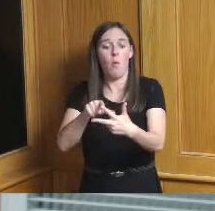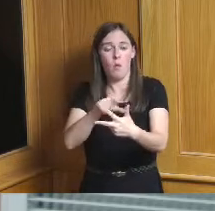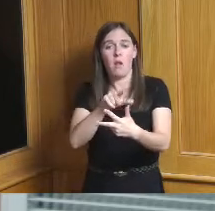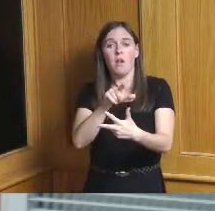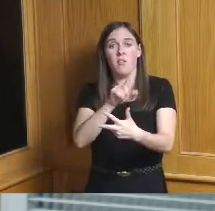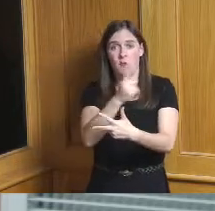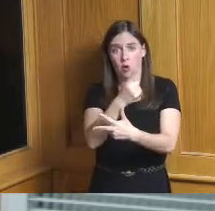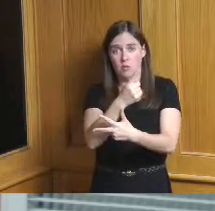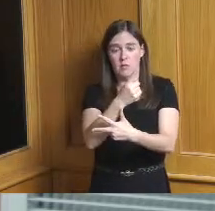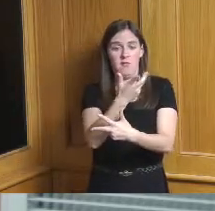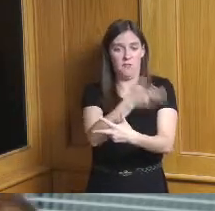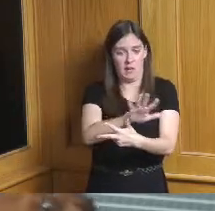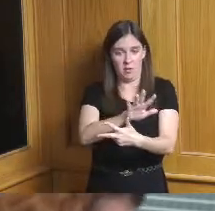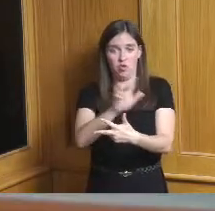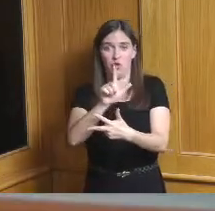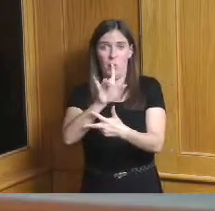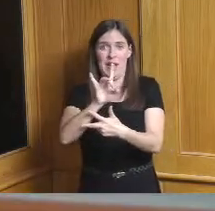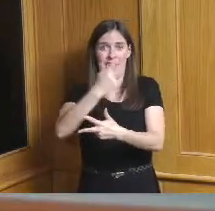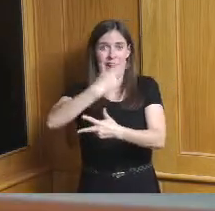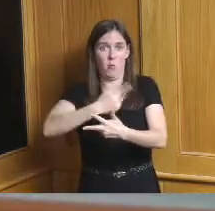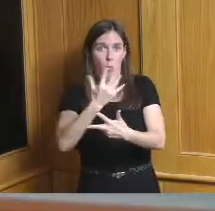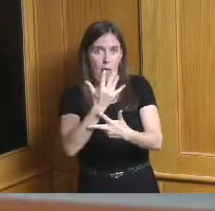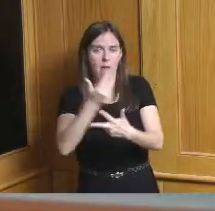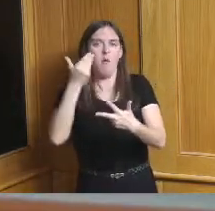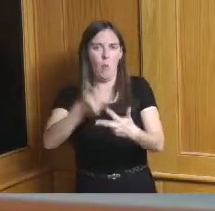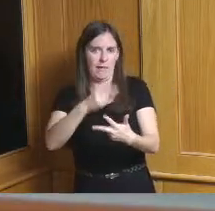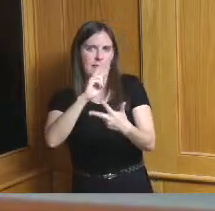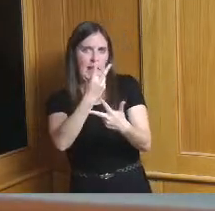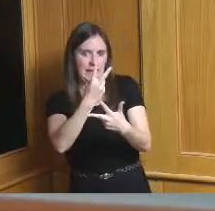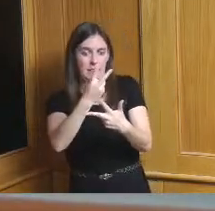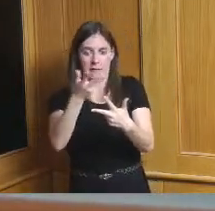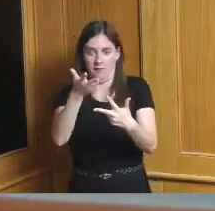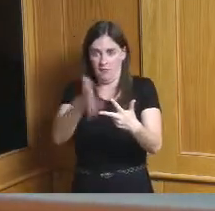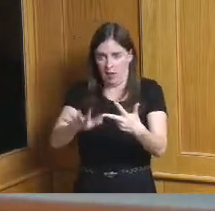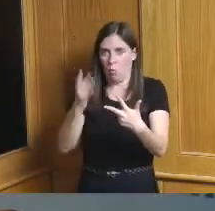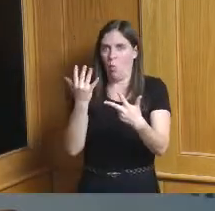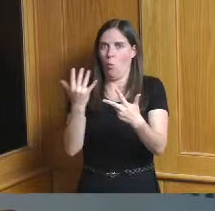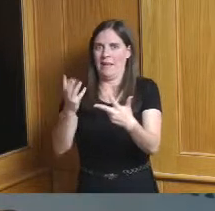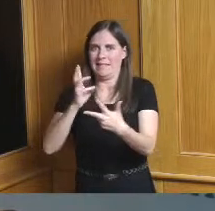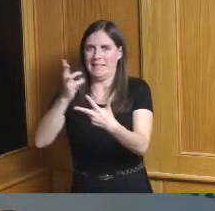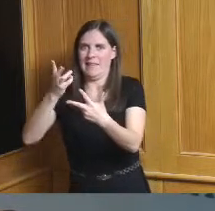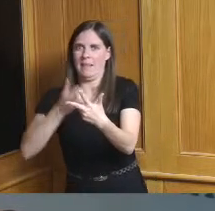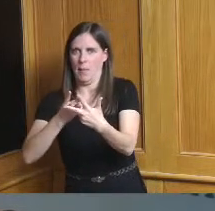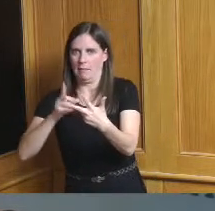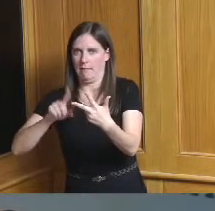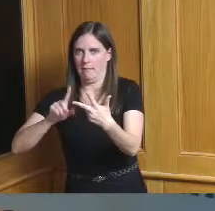thanks for asking that thank you thank you thank you so much absolutely okay we'll move forward